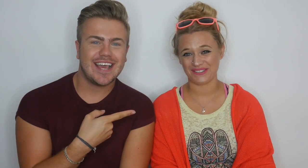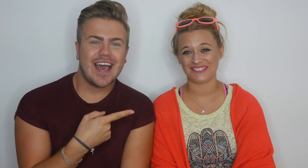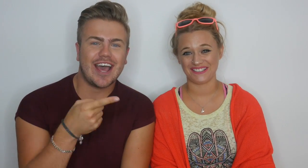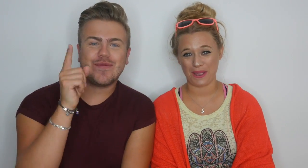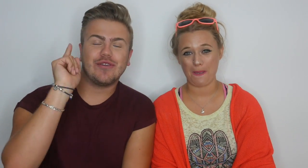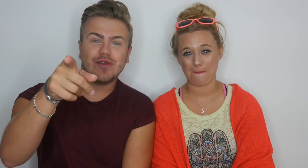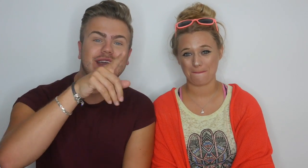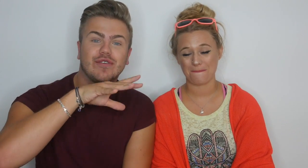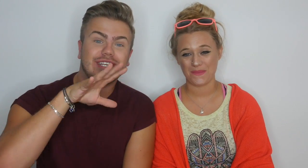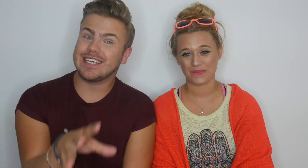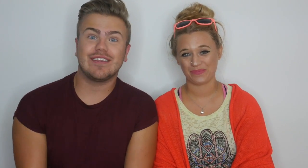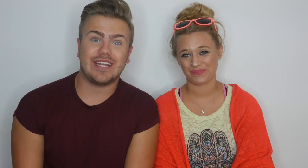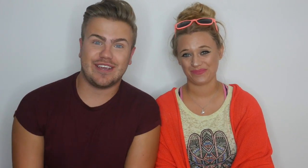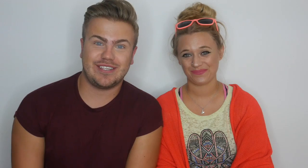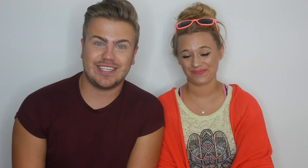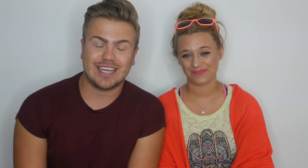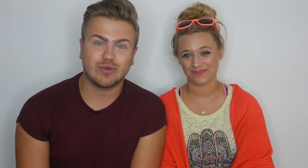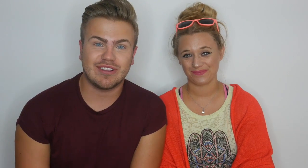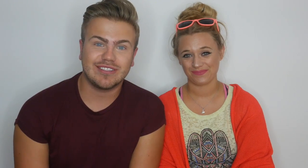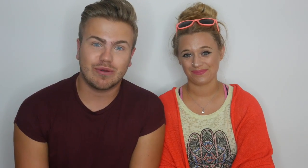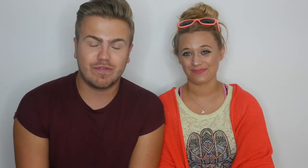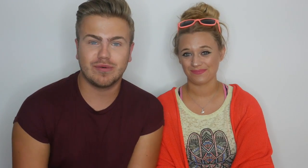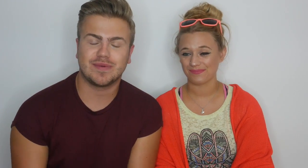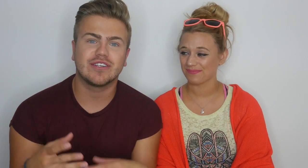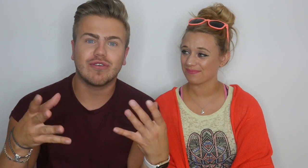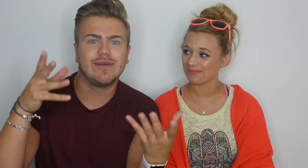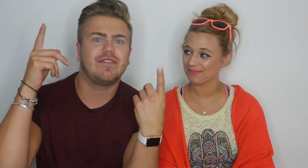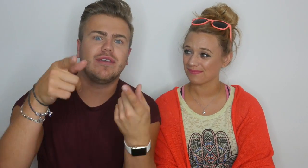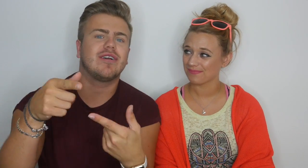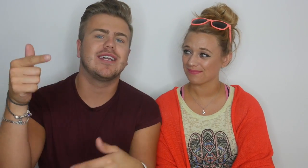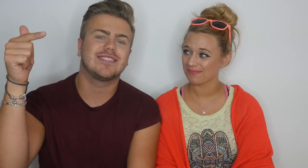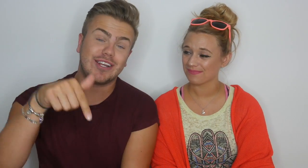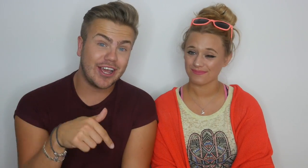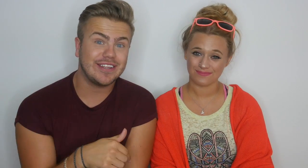You may have already seen the signed song video to this, but it's a great way for you to learn the videos